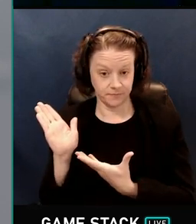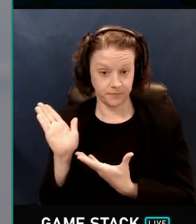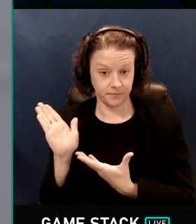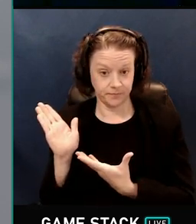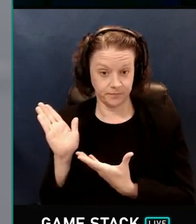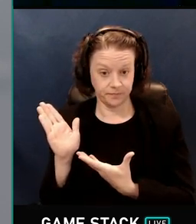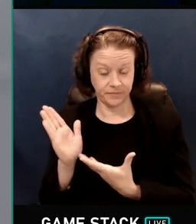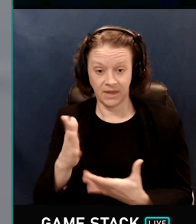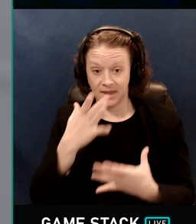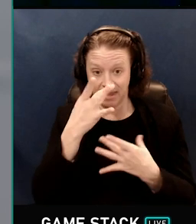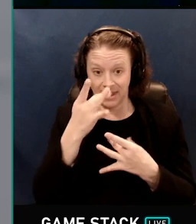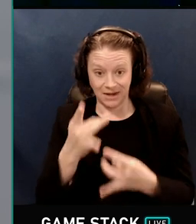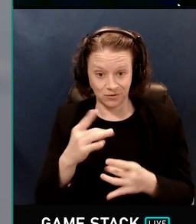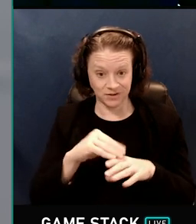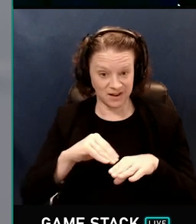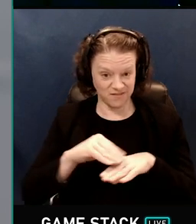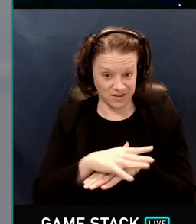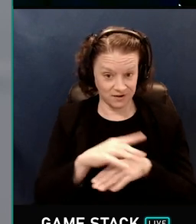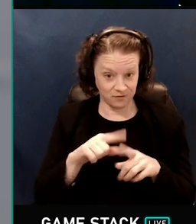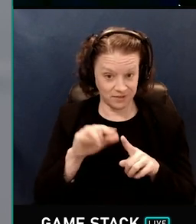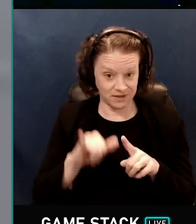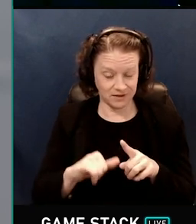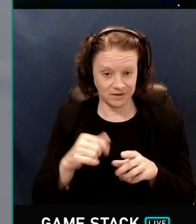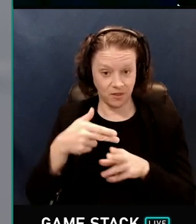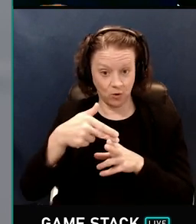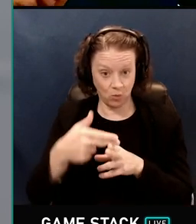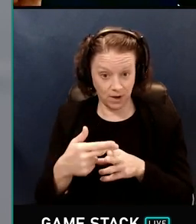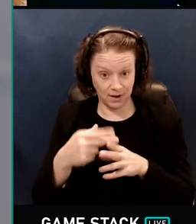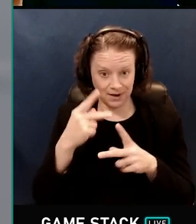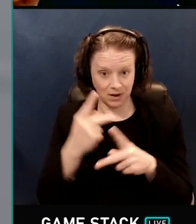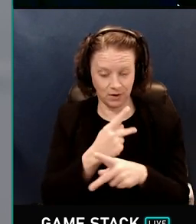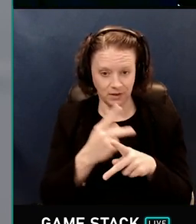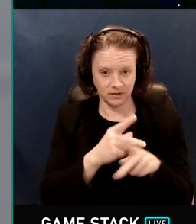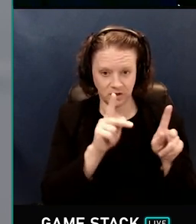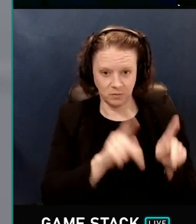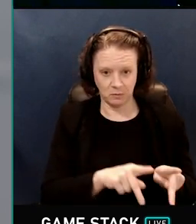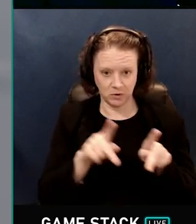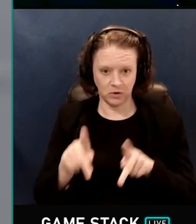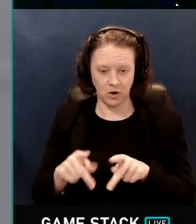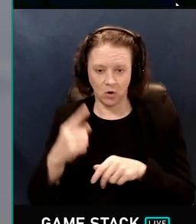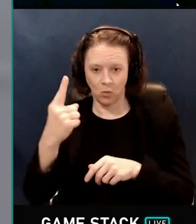An interesting side effect of this is the weight that it calculates is proportional to one over